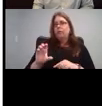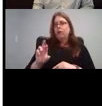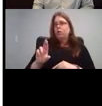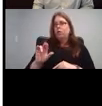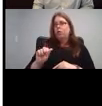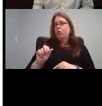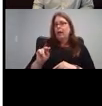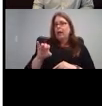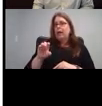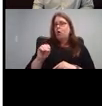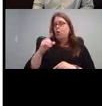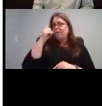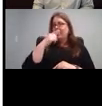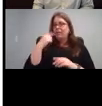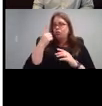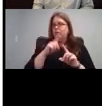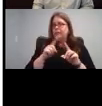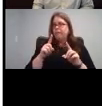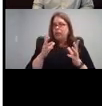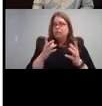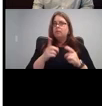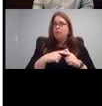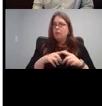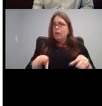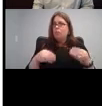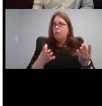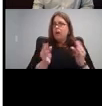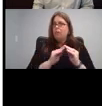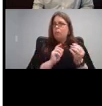they provide support to families as well.